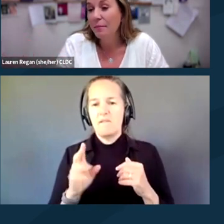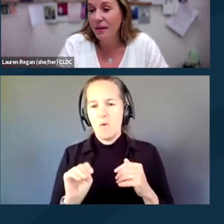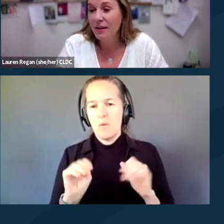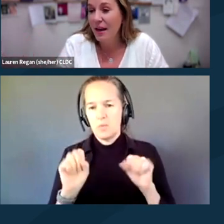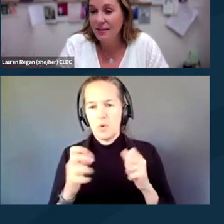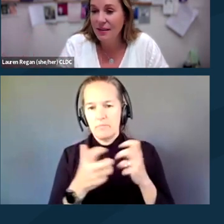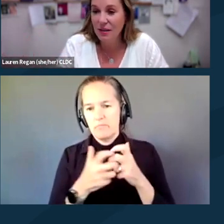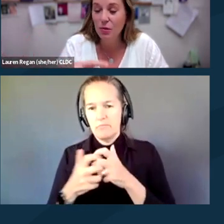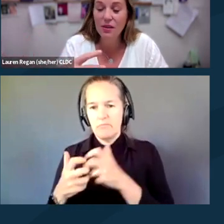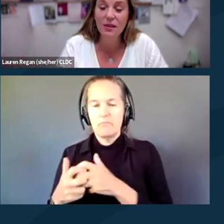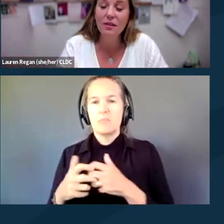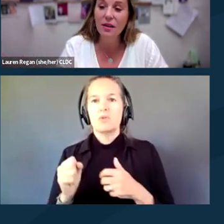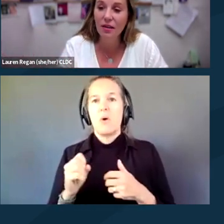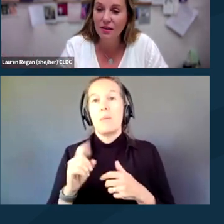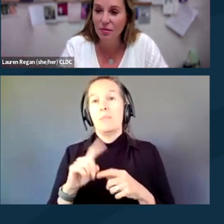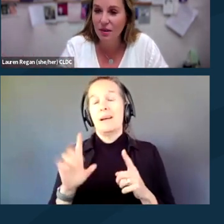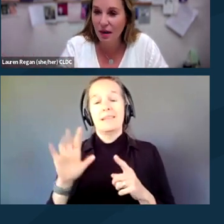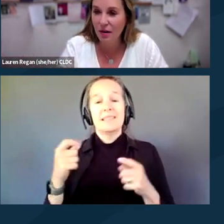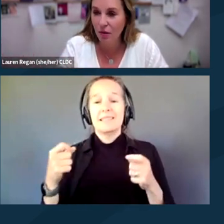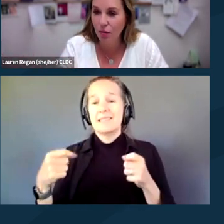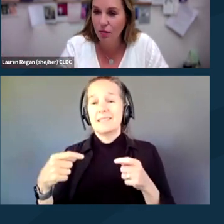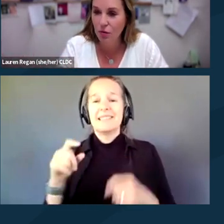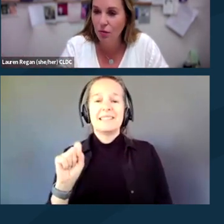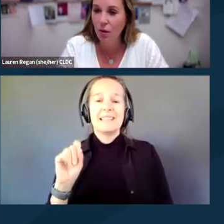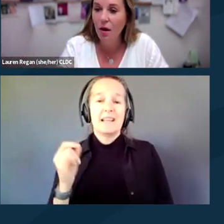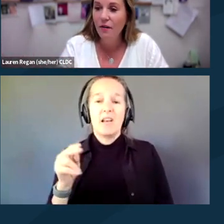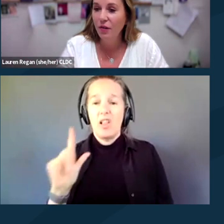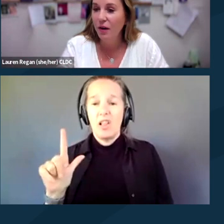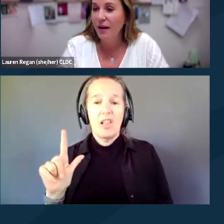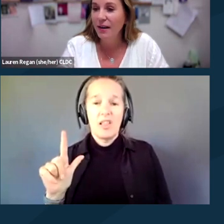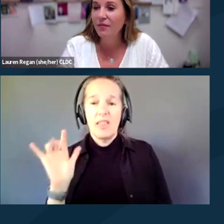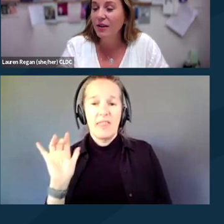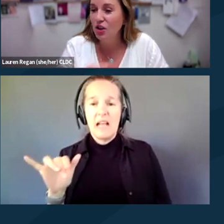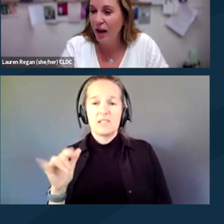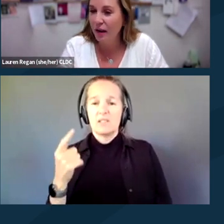But in essence, Signal, I think, is really kind of the go-to for any kind of like chat